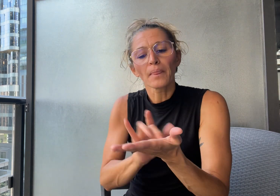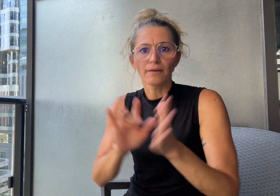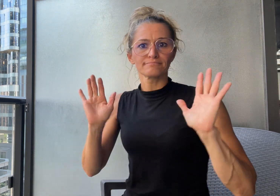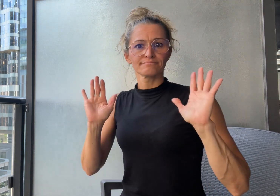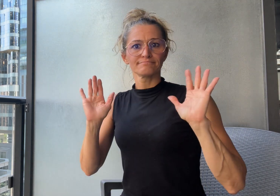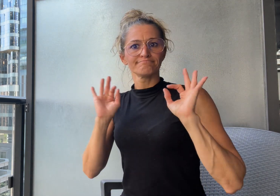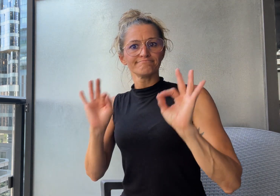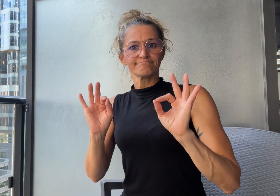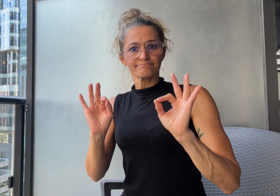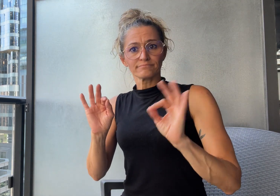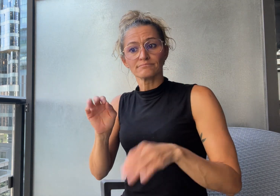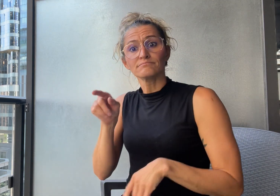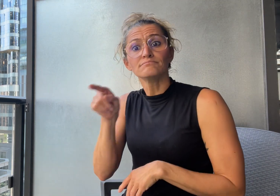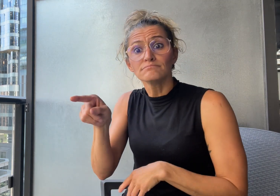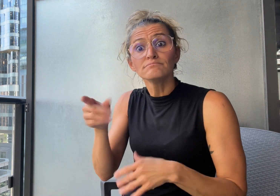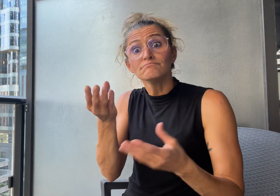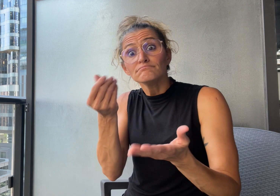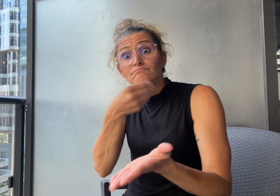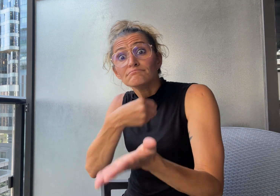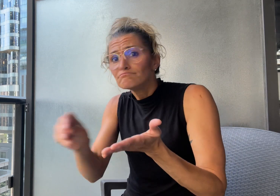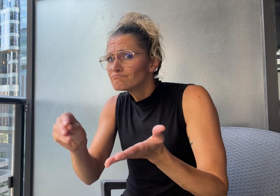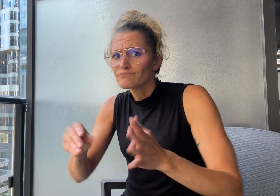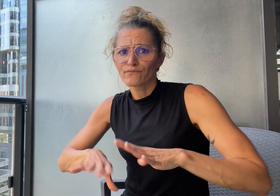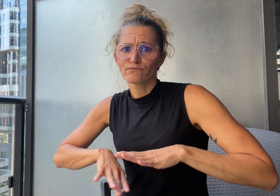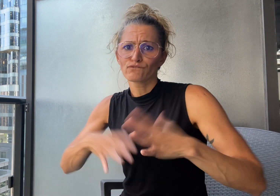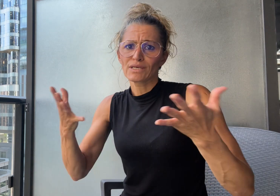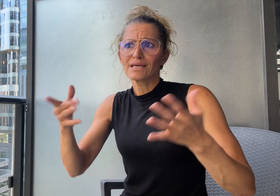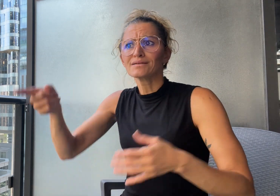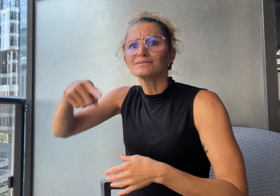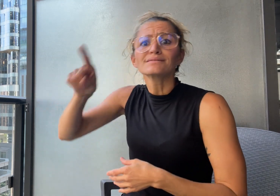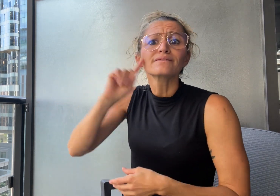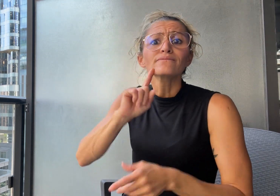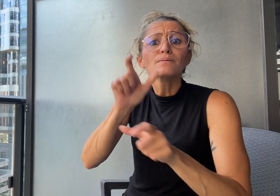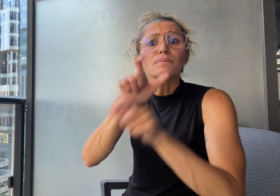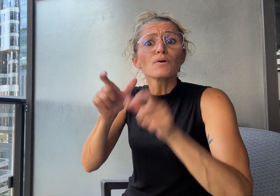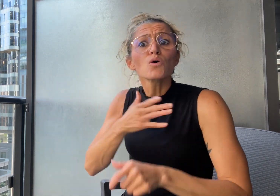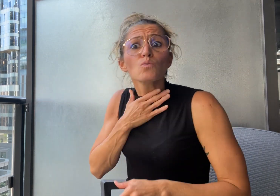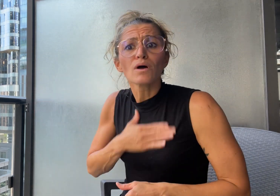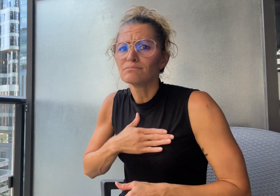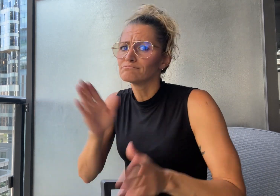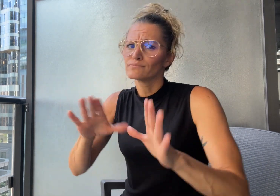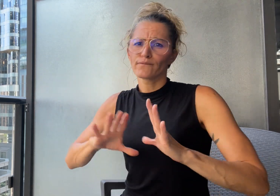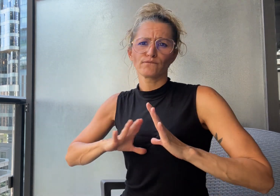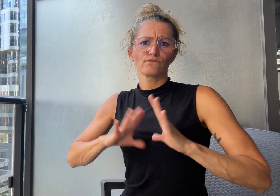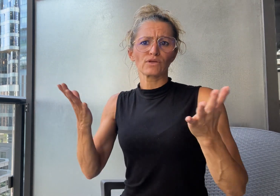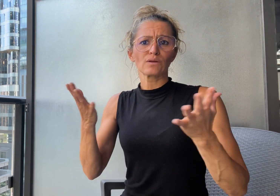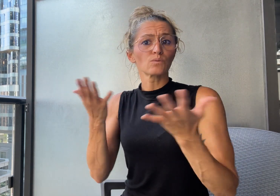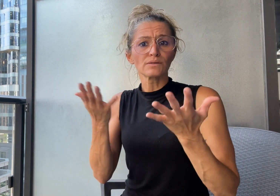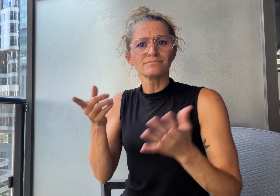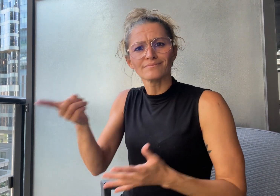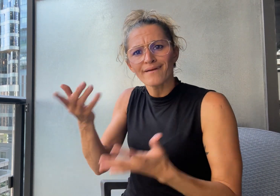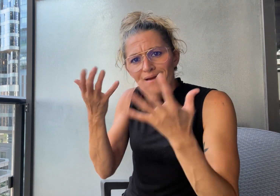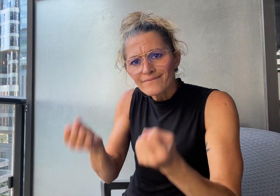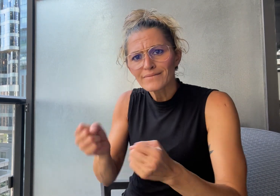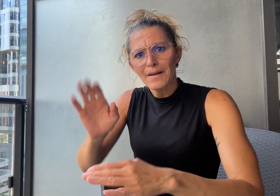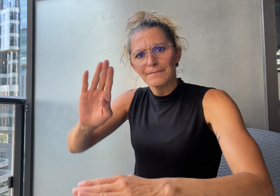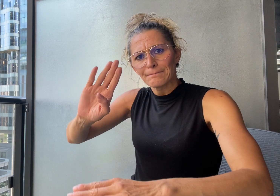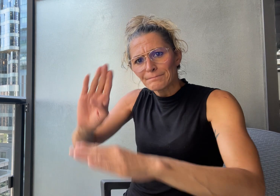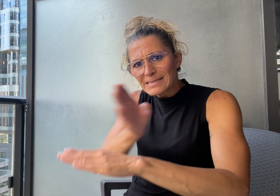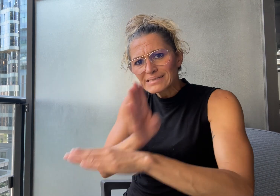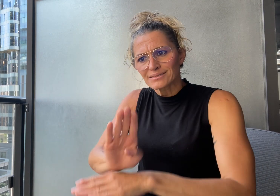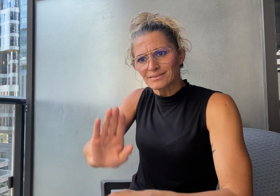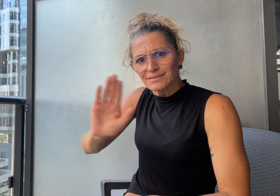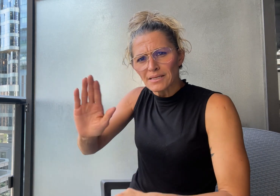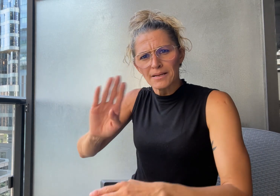for the Deaf community with its business-to-business